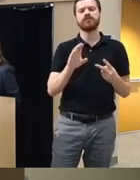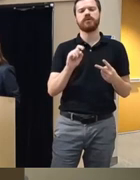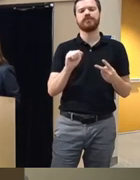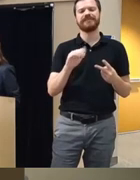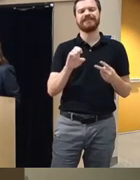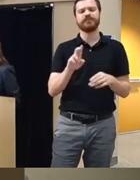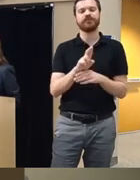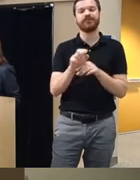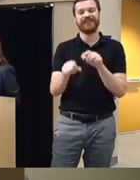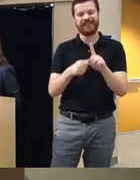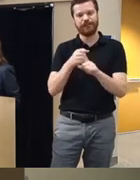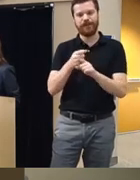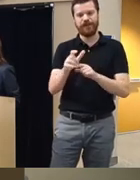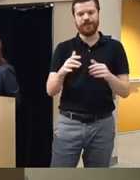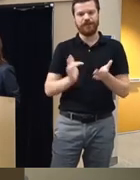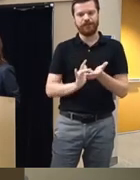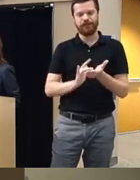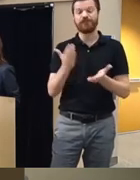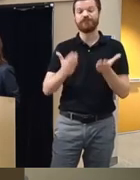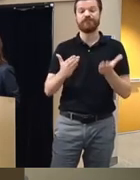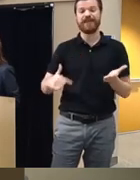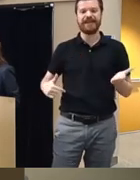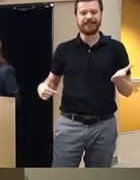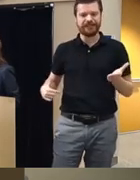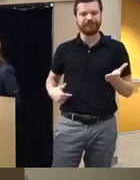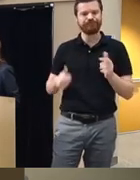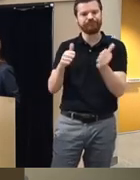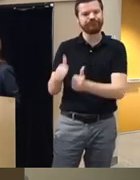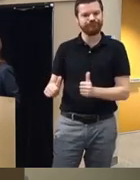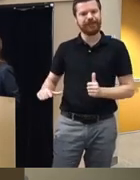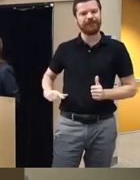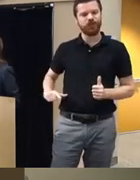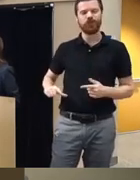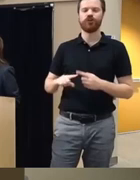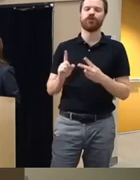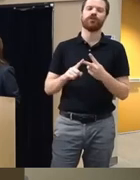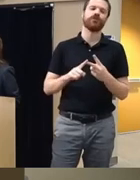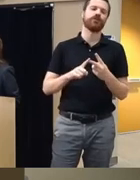their medical like they're either a serotic liver poent the potential for cerotic liver or cognitive